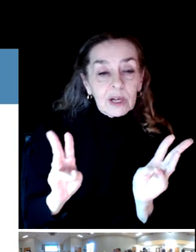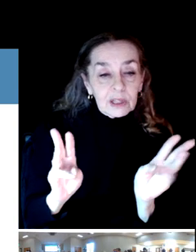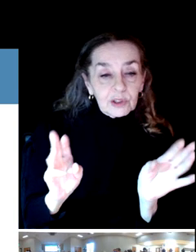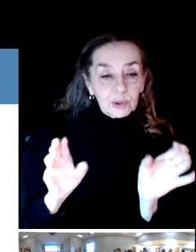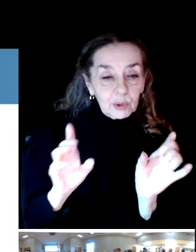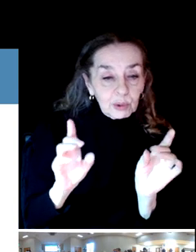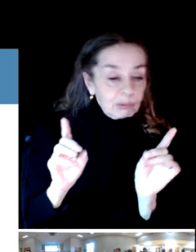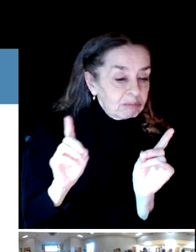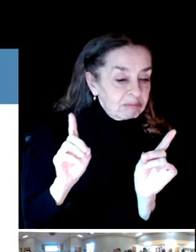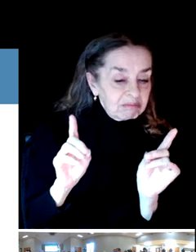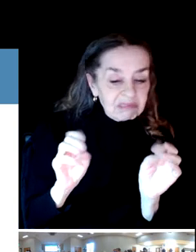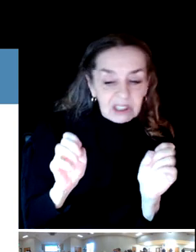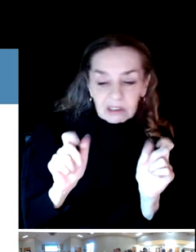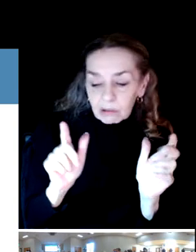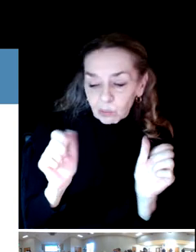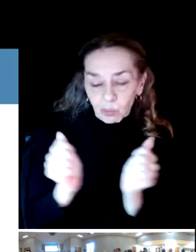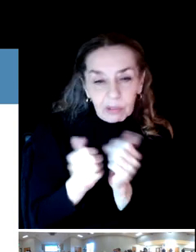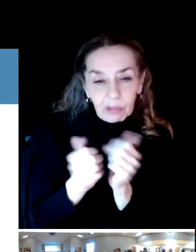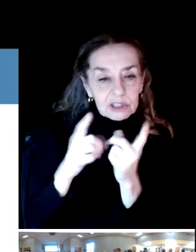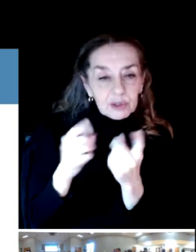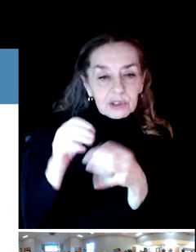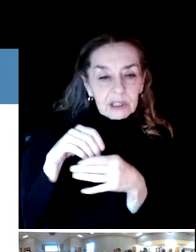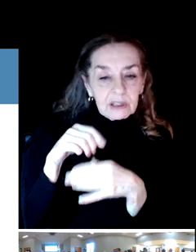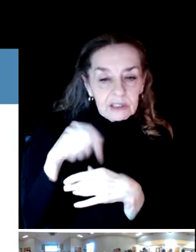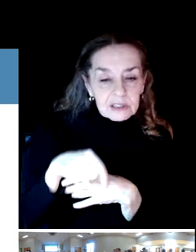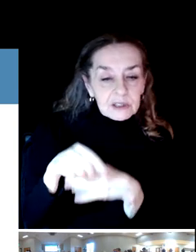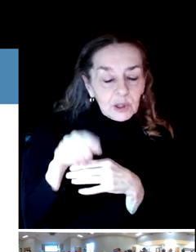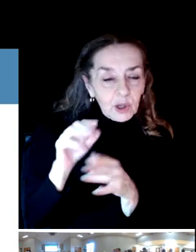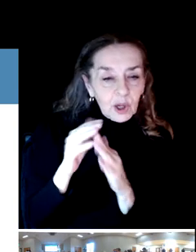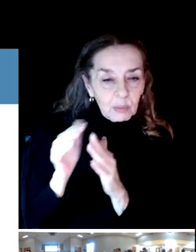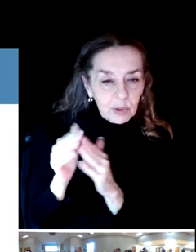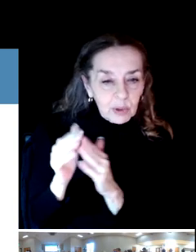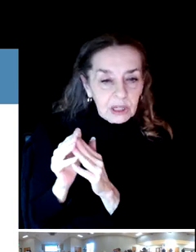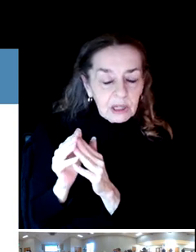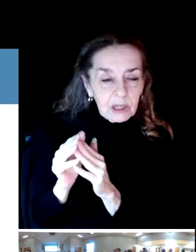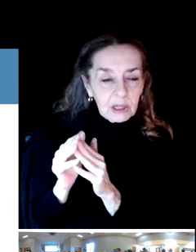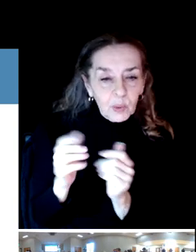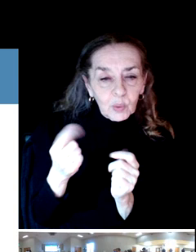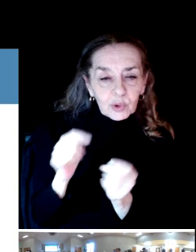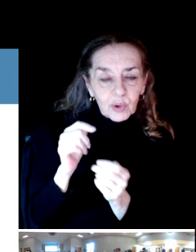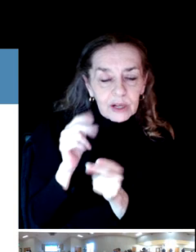We will do our best to keep the the presentation for findings to less than 80 PowerPoint slides.